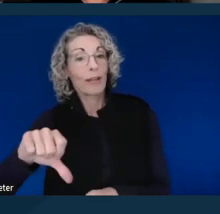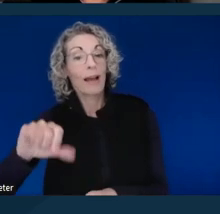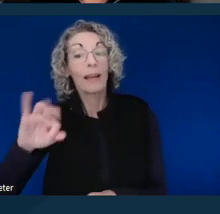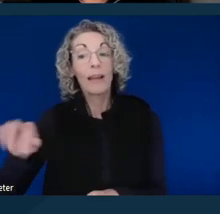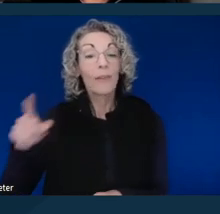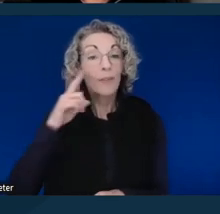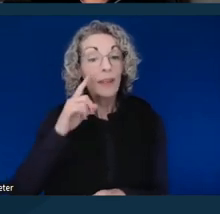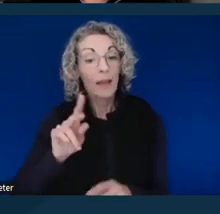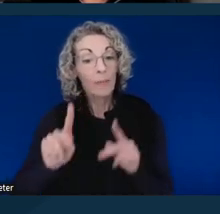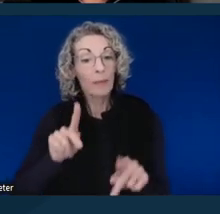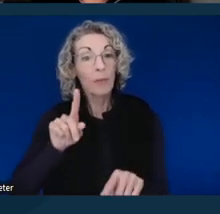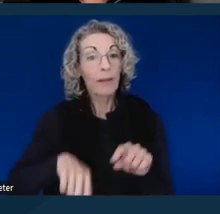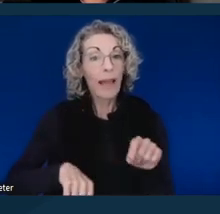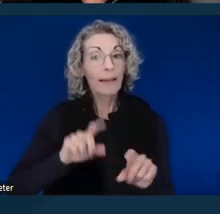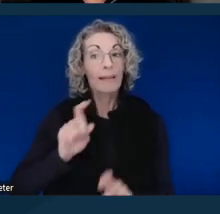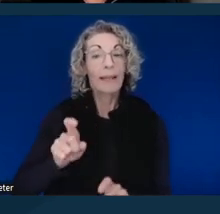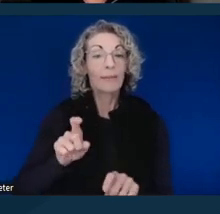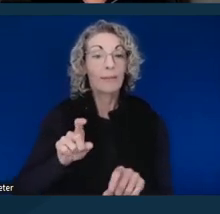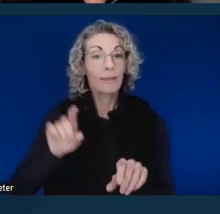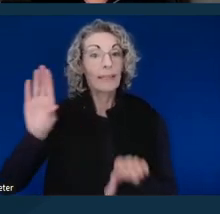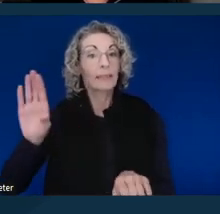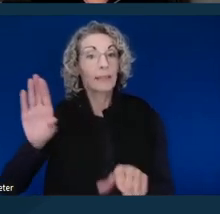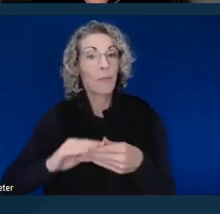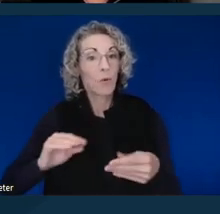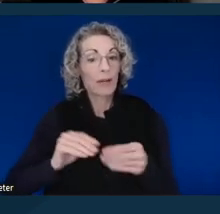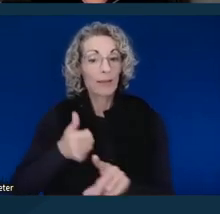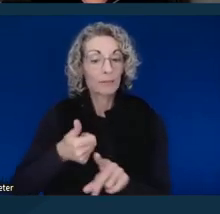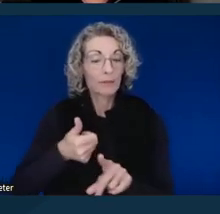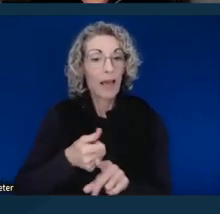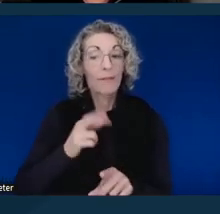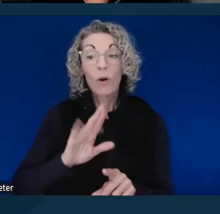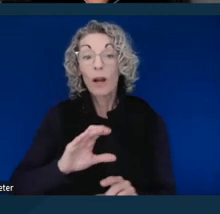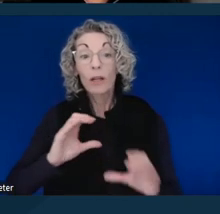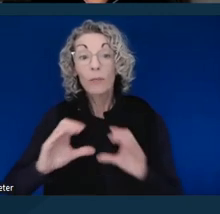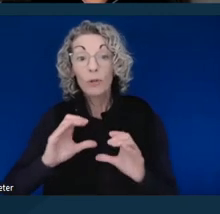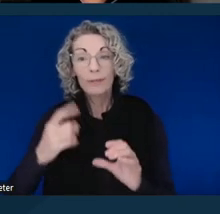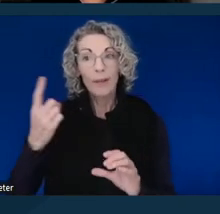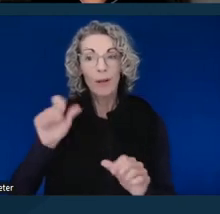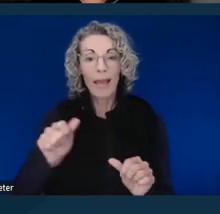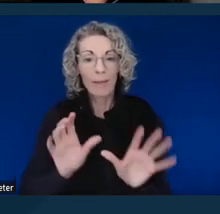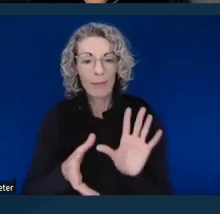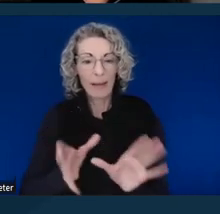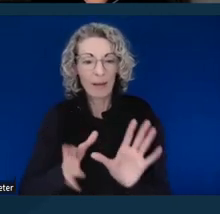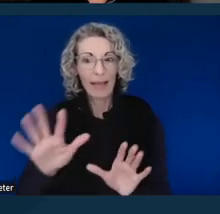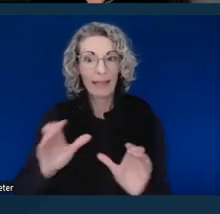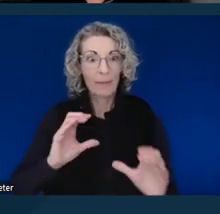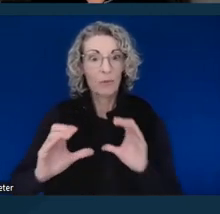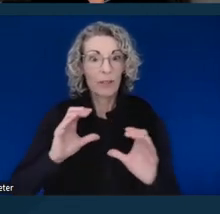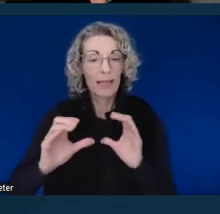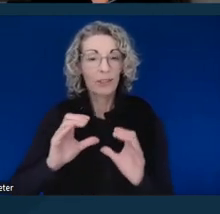their own testimony or their communications can be manipulated, that would be the kind of thing that might be denied based